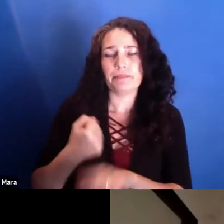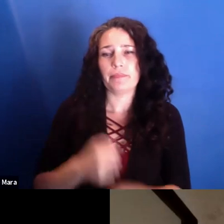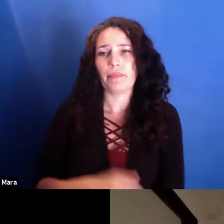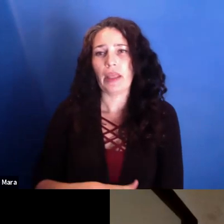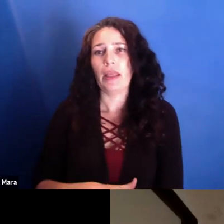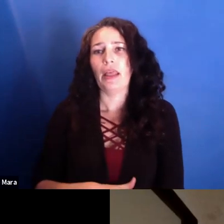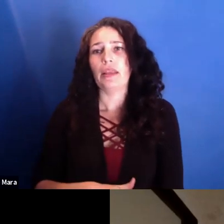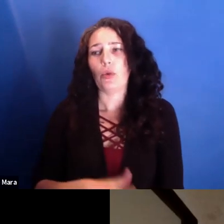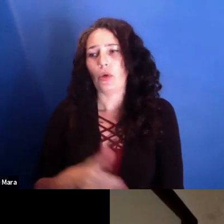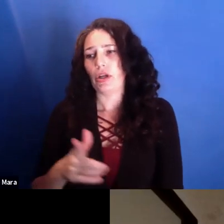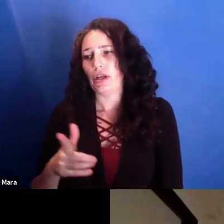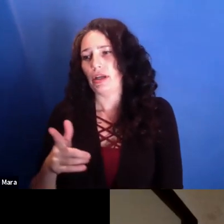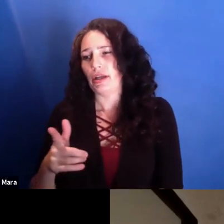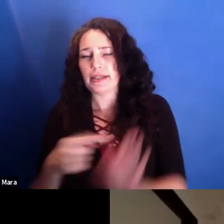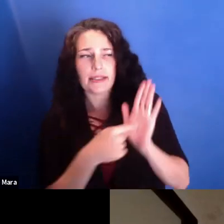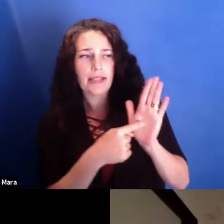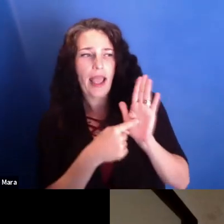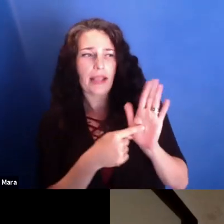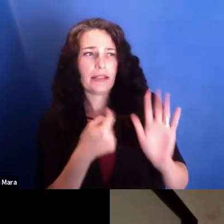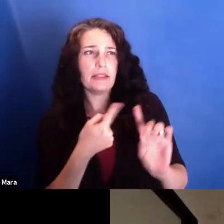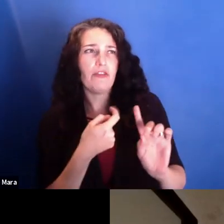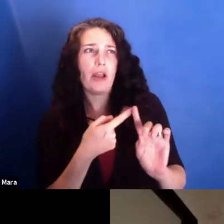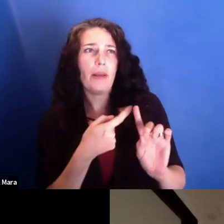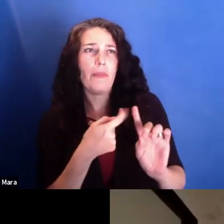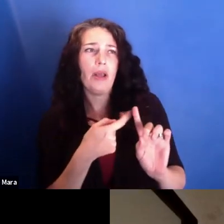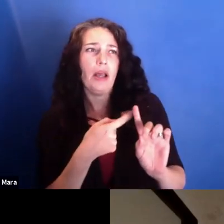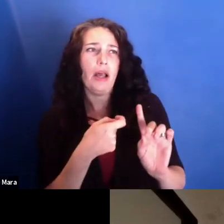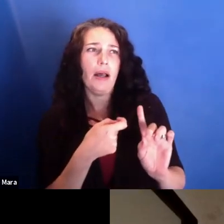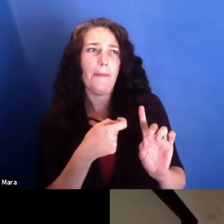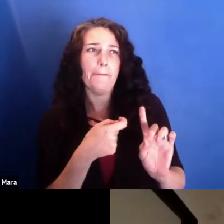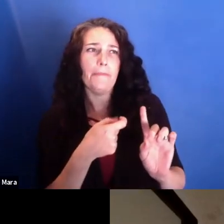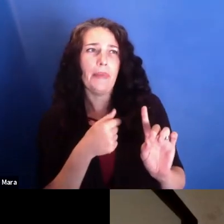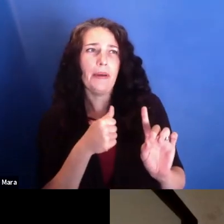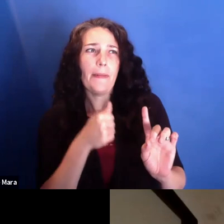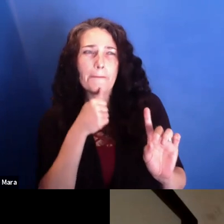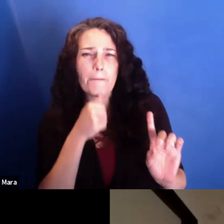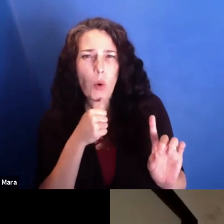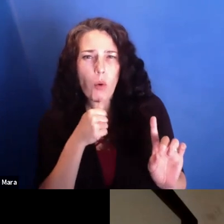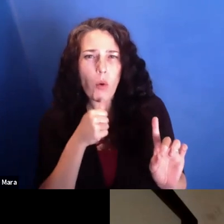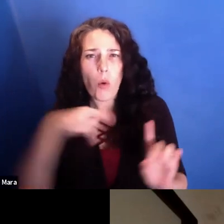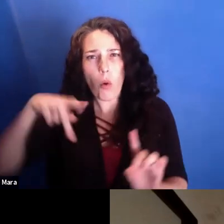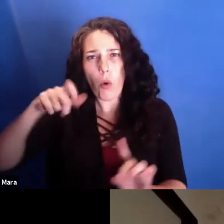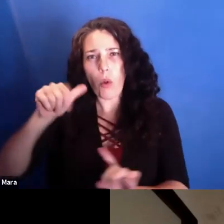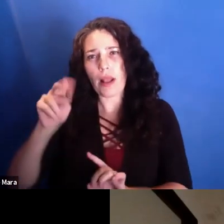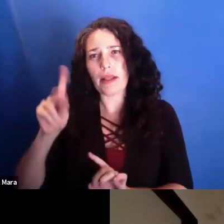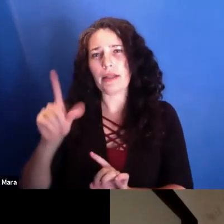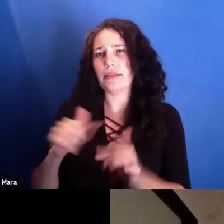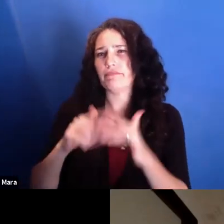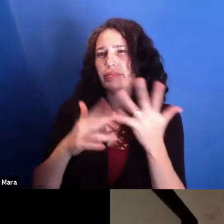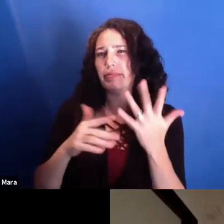And so we felt like something is happening here. A young generation is really, like, taking the streets, and something will change.